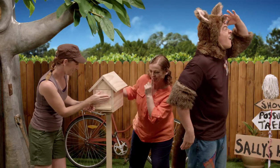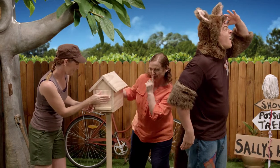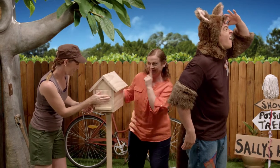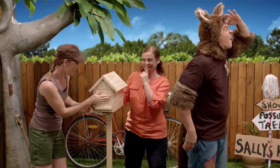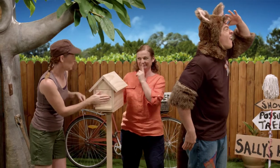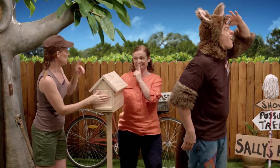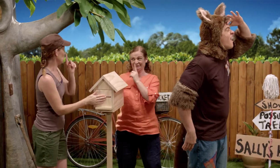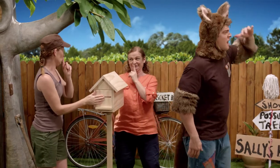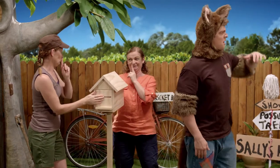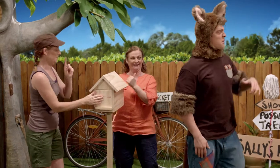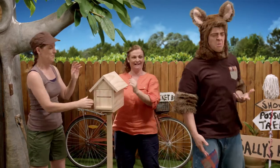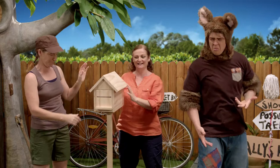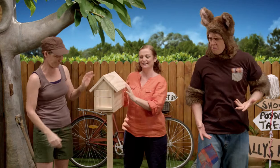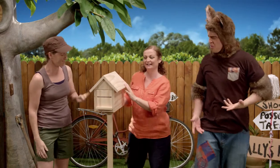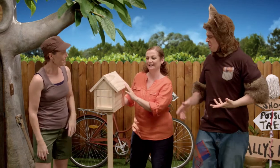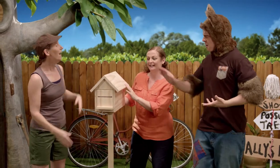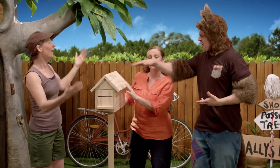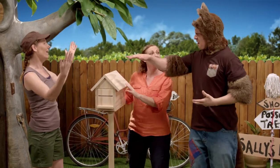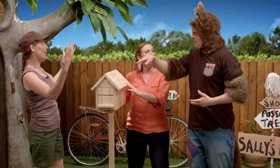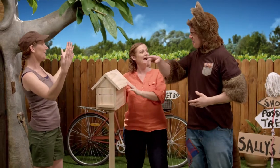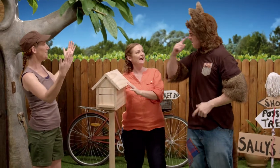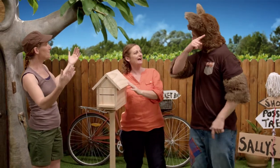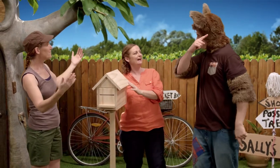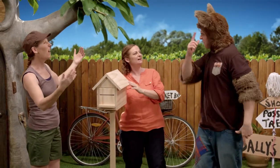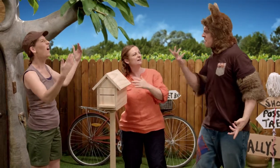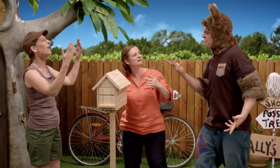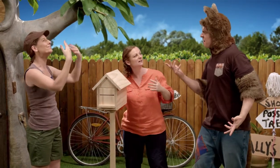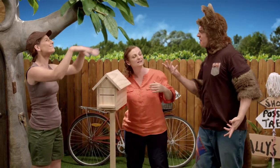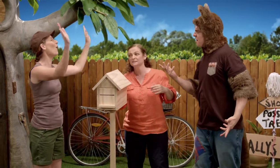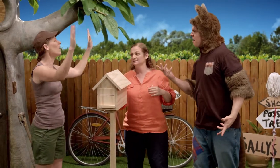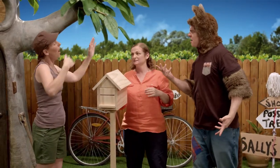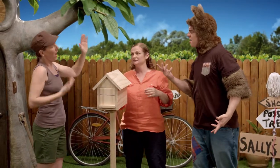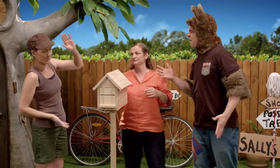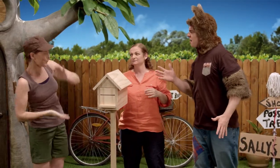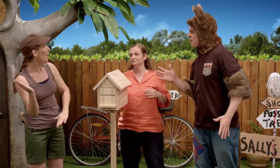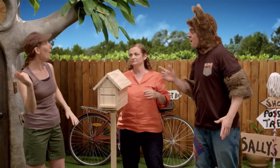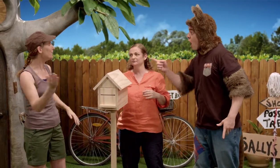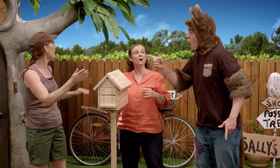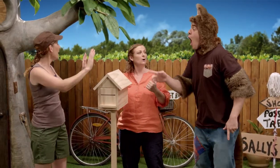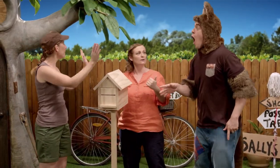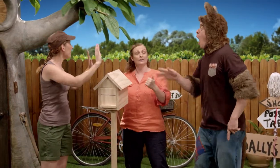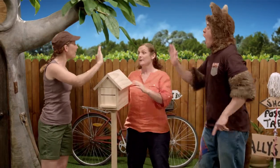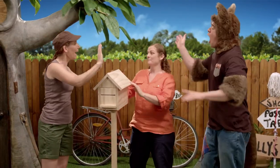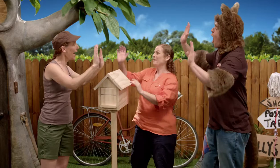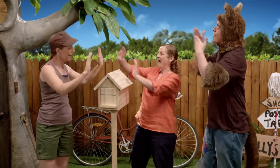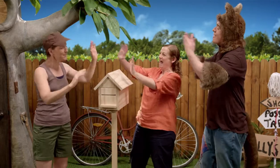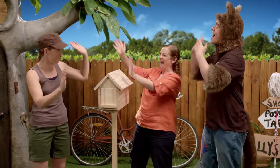Shhhh. Huh? Amanda, what were you looking at? It's gone now. It doesn't matter, Possum.